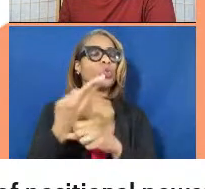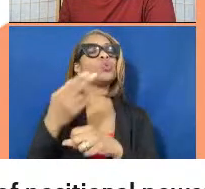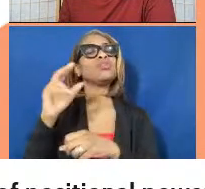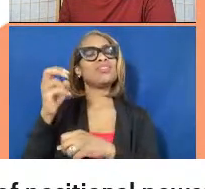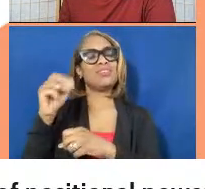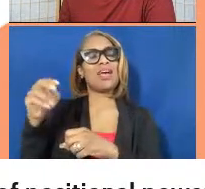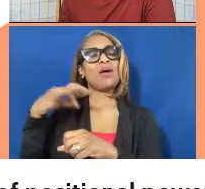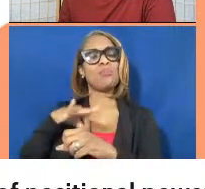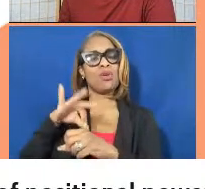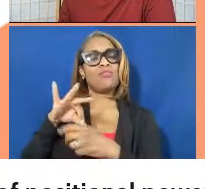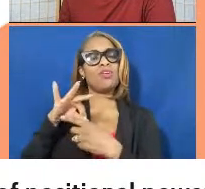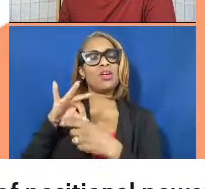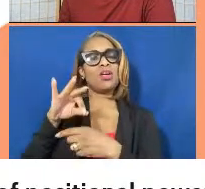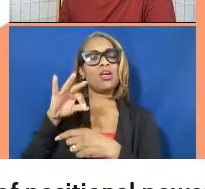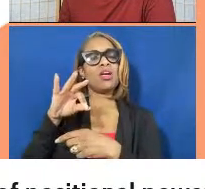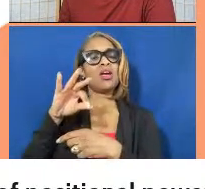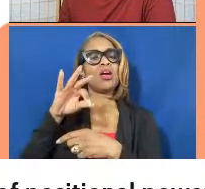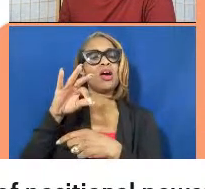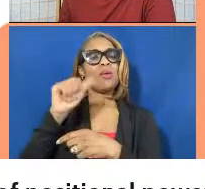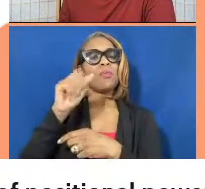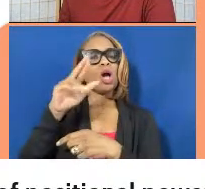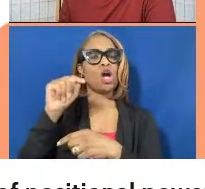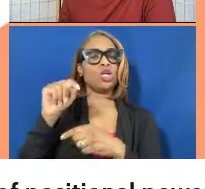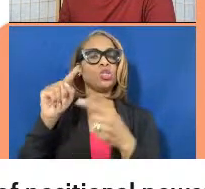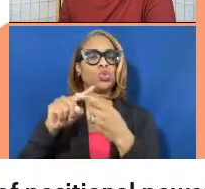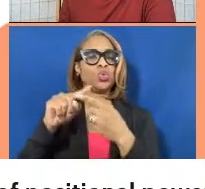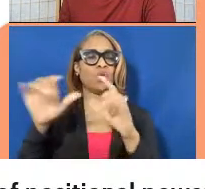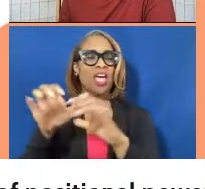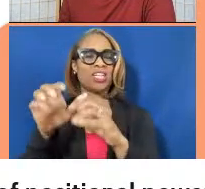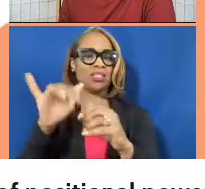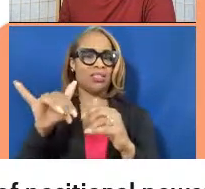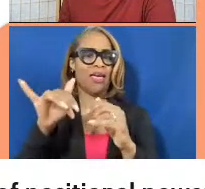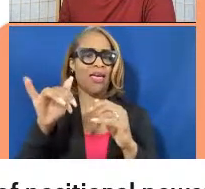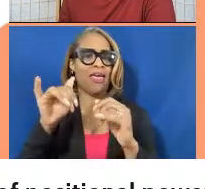For Action, which was actually a performance company, right, to be our fiscal sponsor.